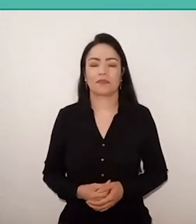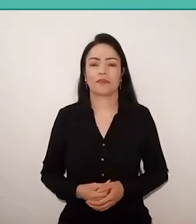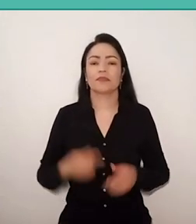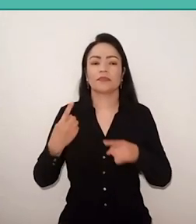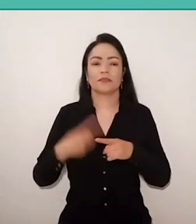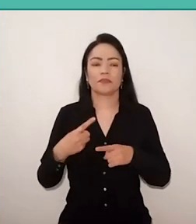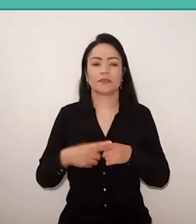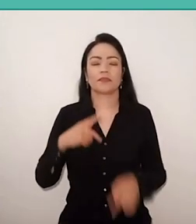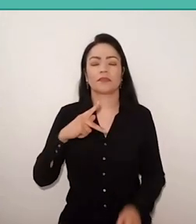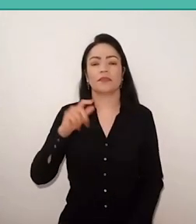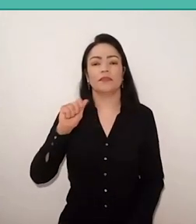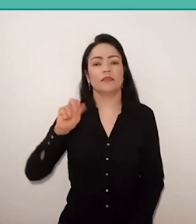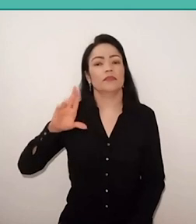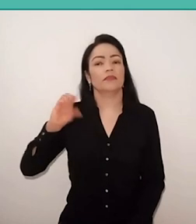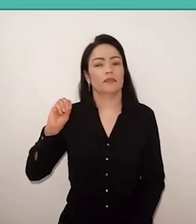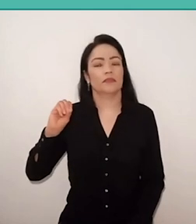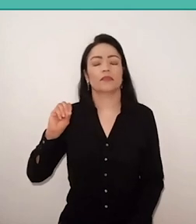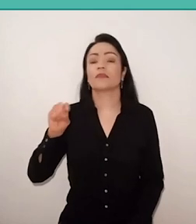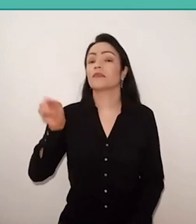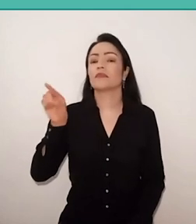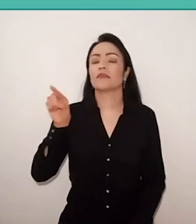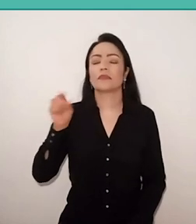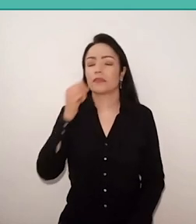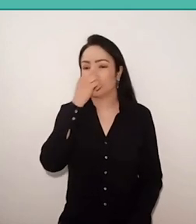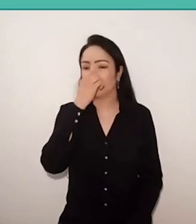the pedagogical heritage… in popular education,